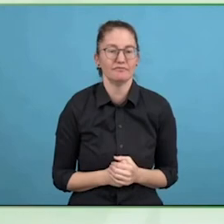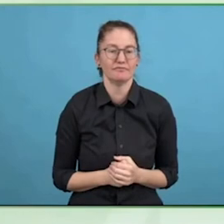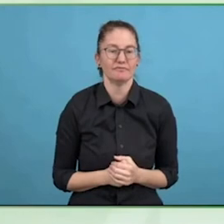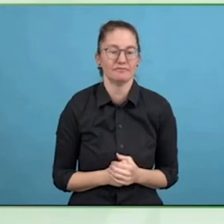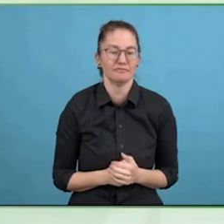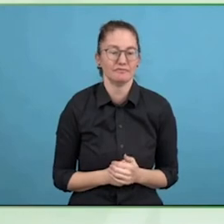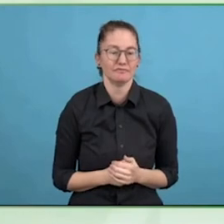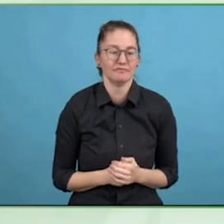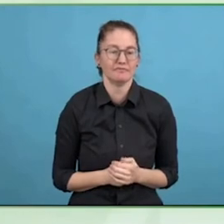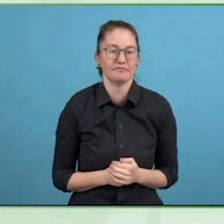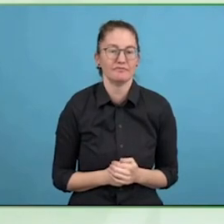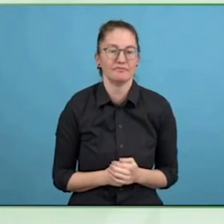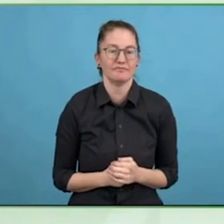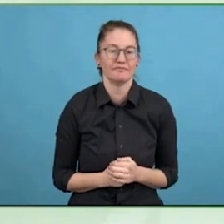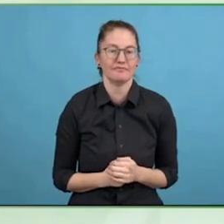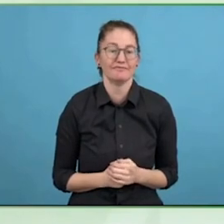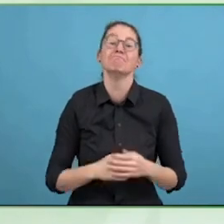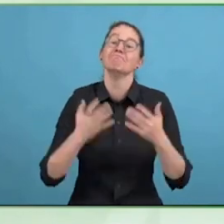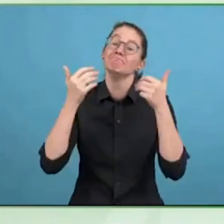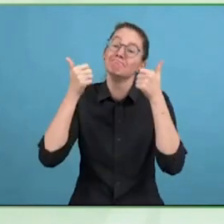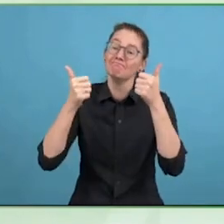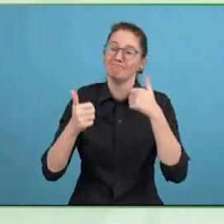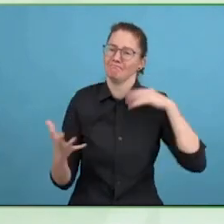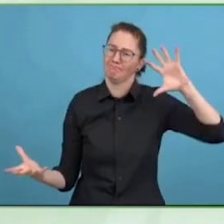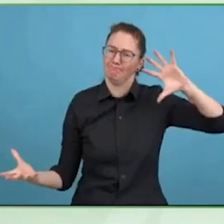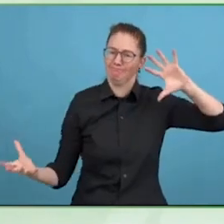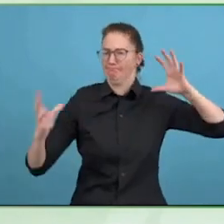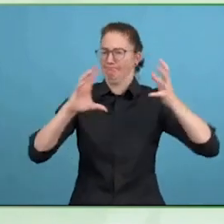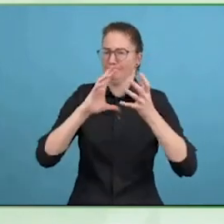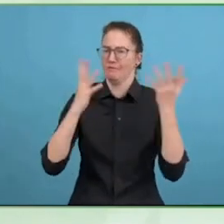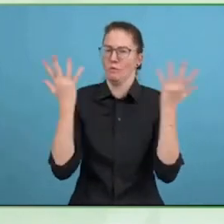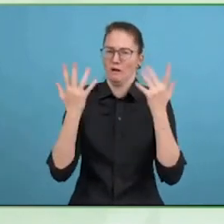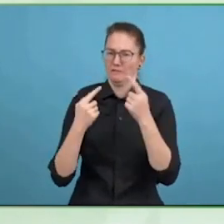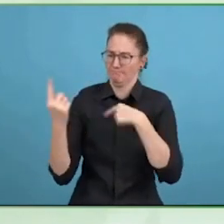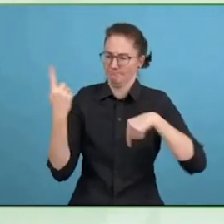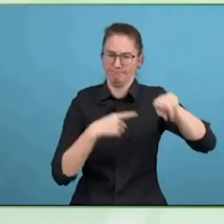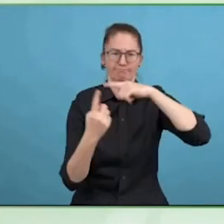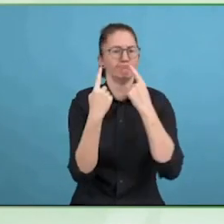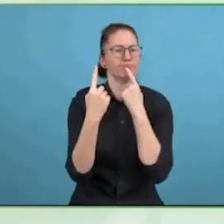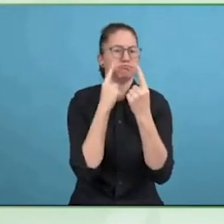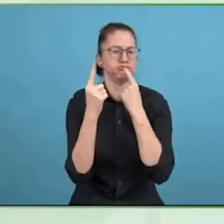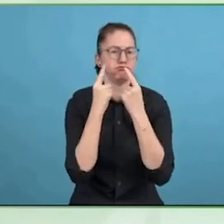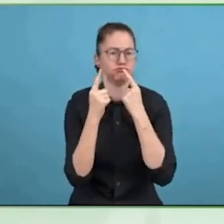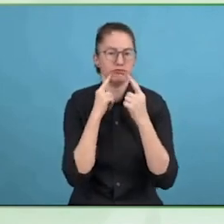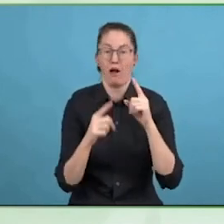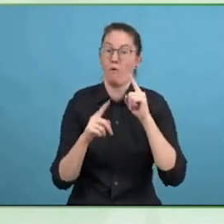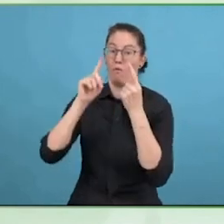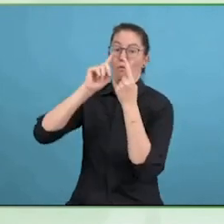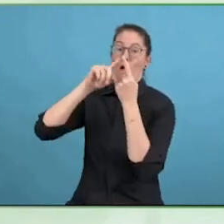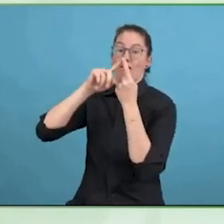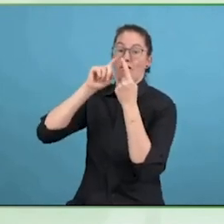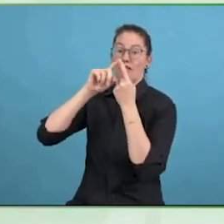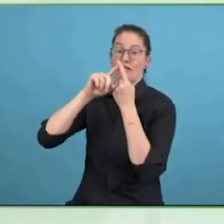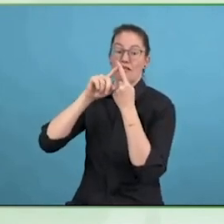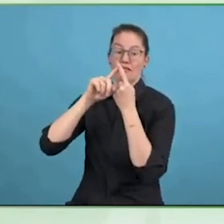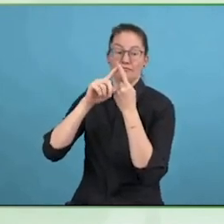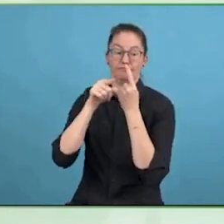Project, making the ITC world more accessible for everyone and between